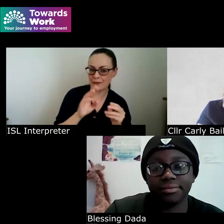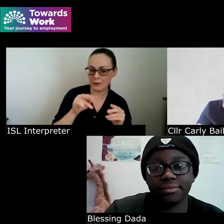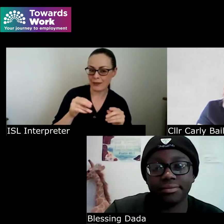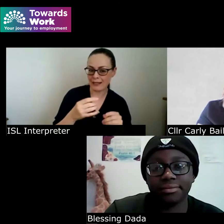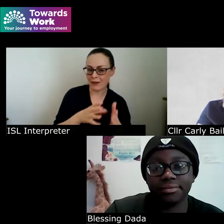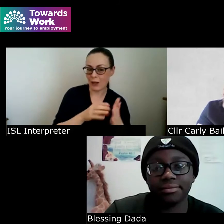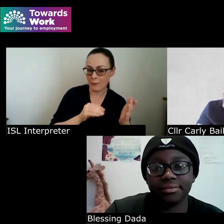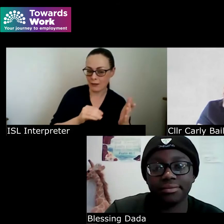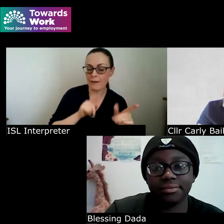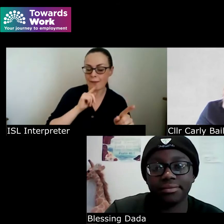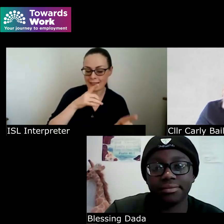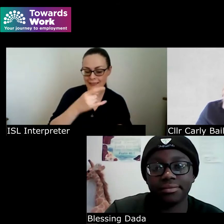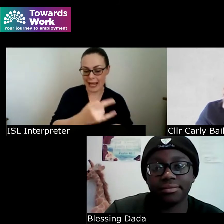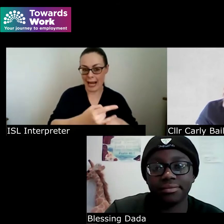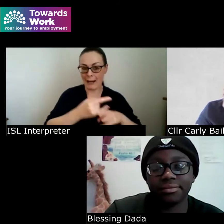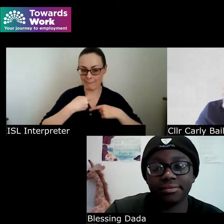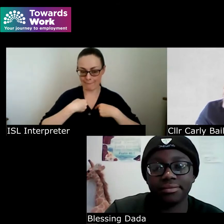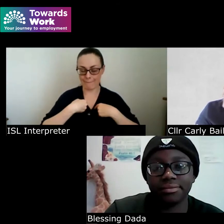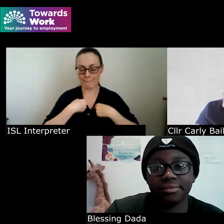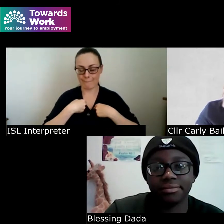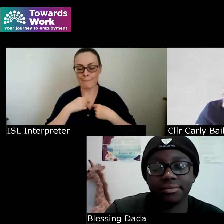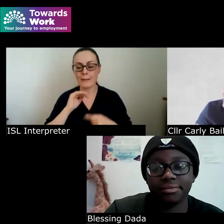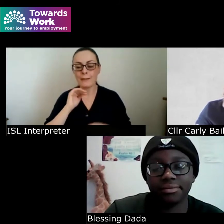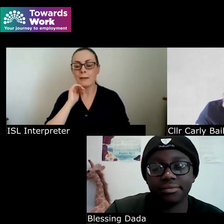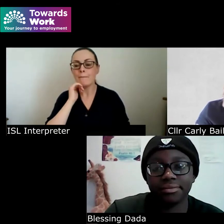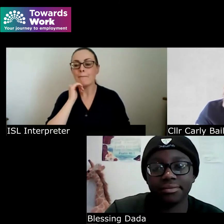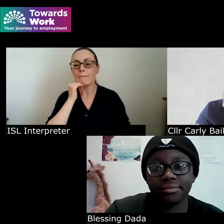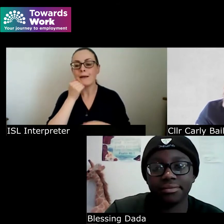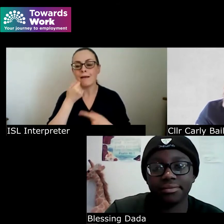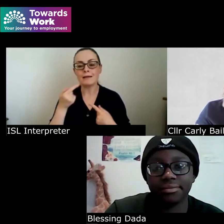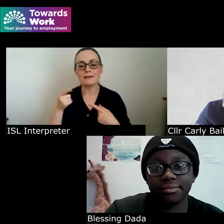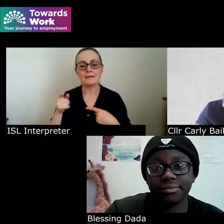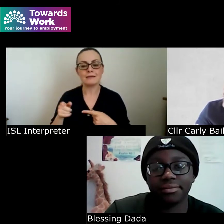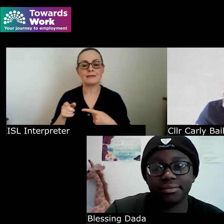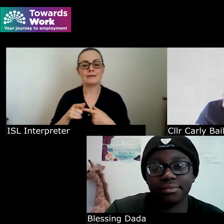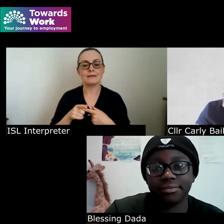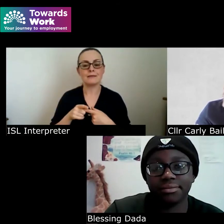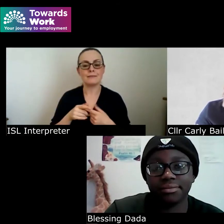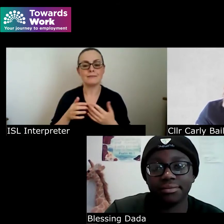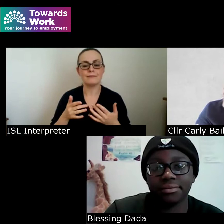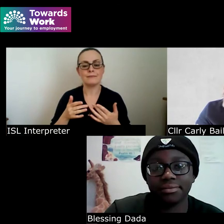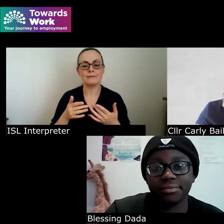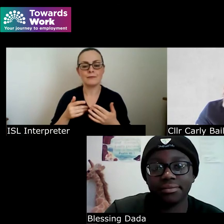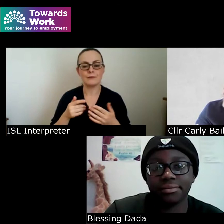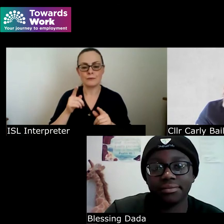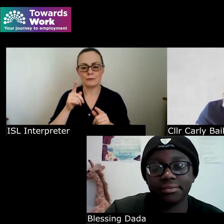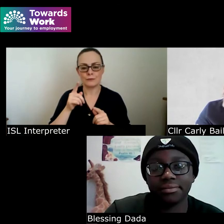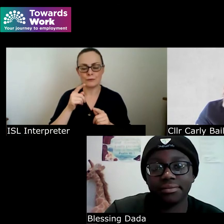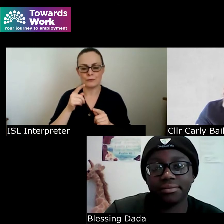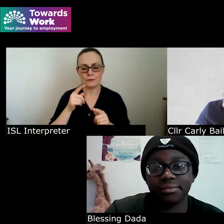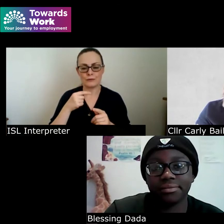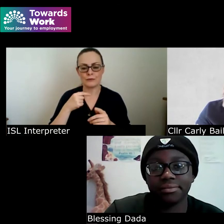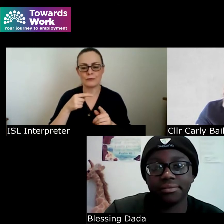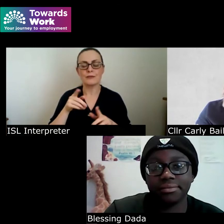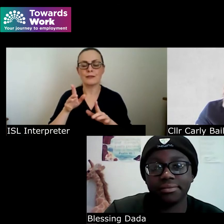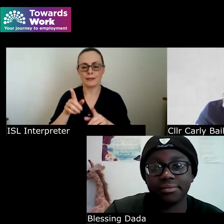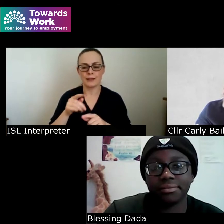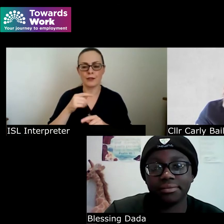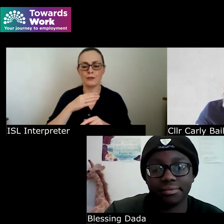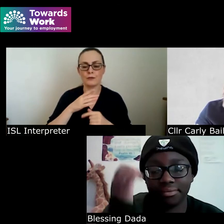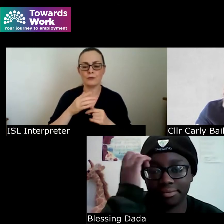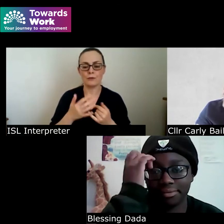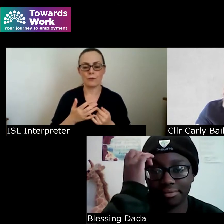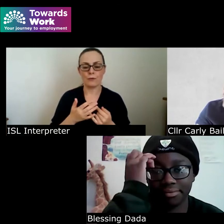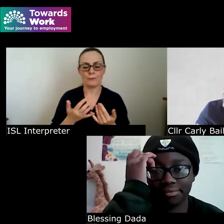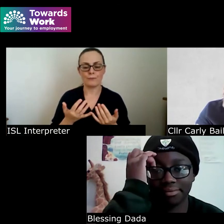Tracy because um Tracy and I’m just going to so again like I said um I’m just going to read what